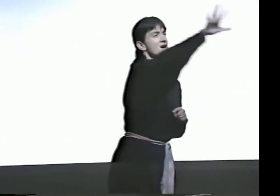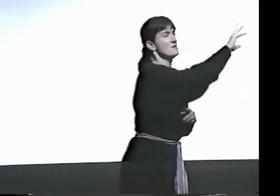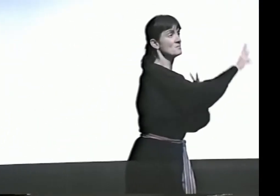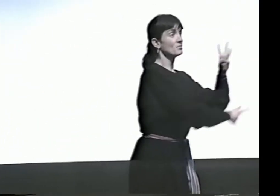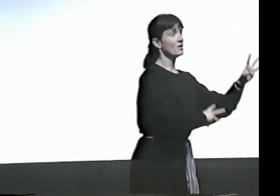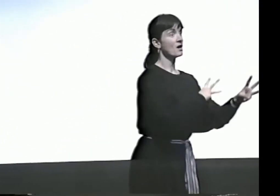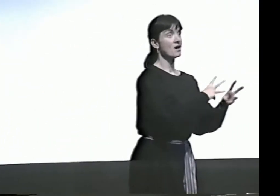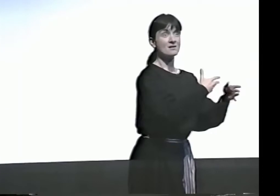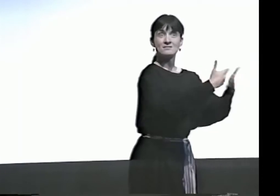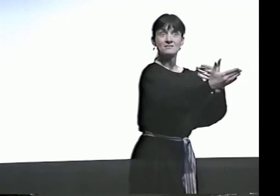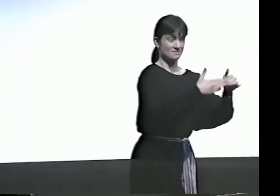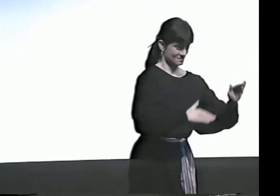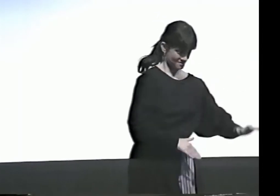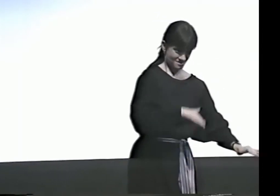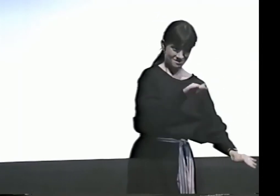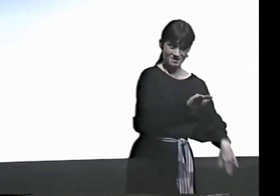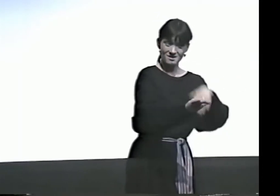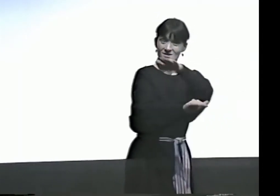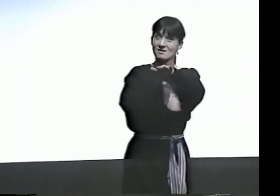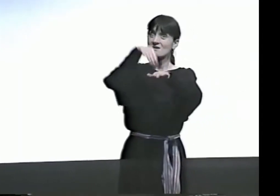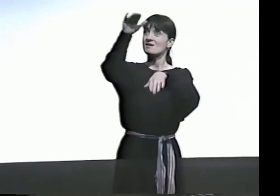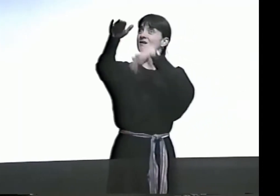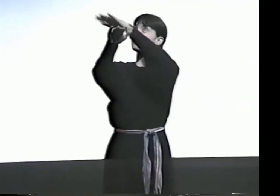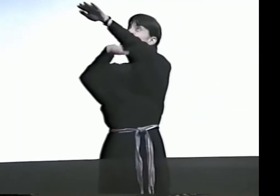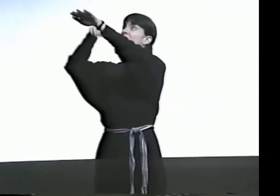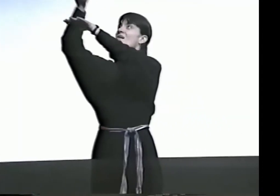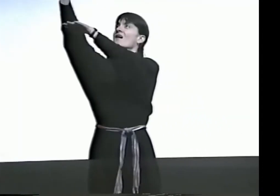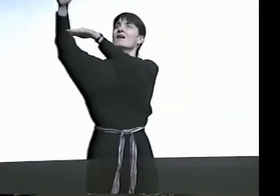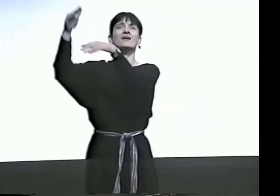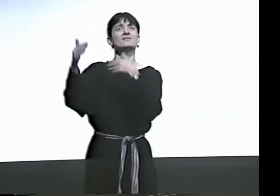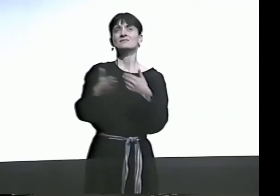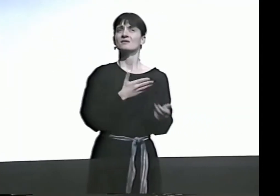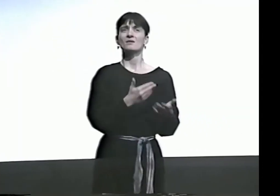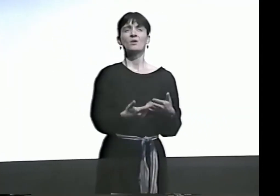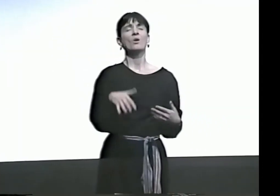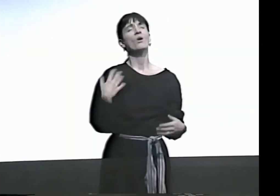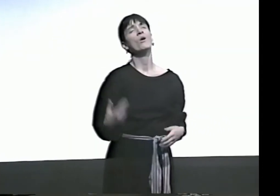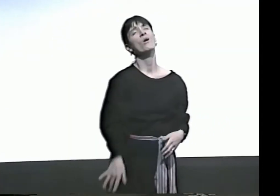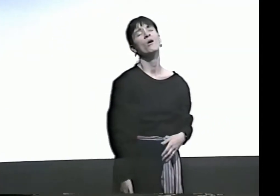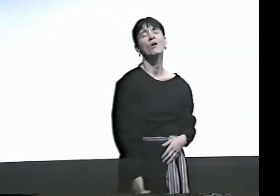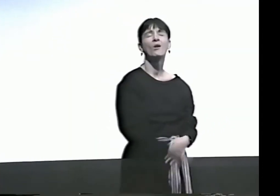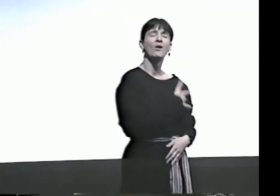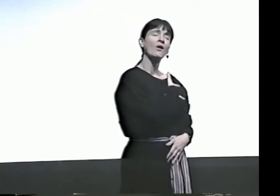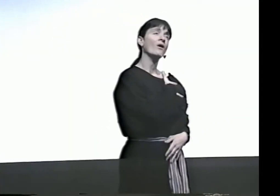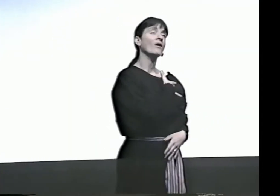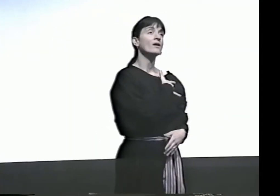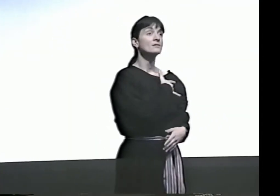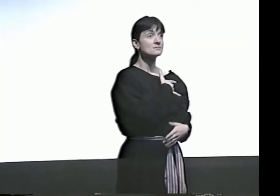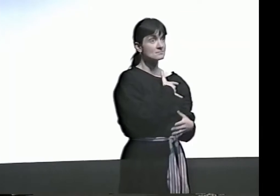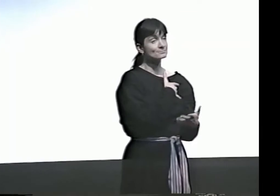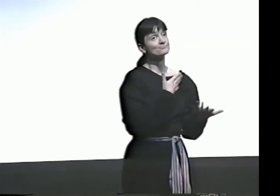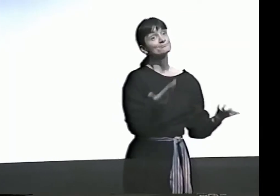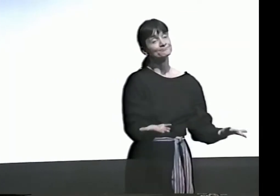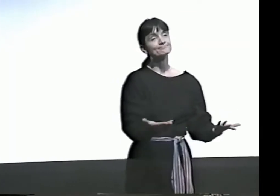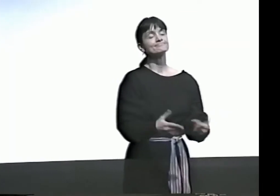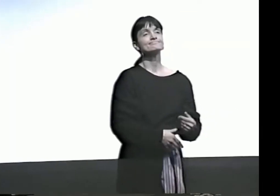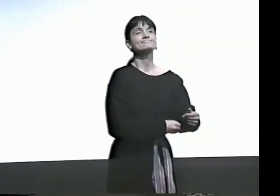SO MANY CHILDREN MISSING, IN WARS, CHILDREN OF ALL AGES, YOUNG TO ADULTS.